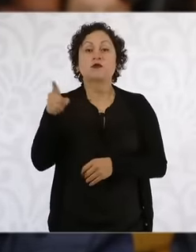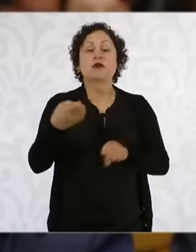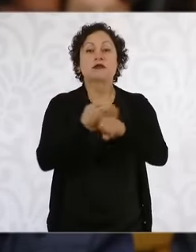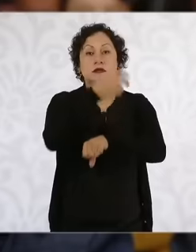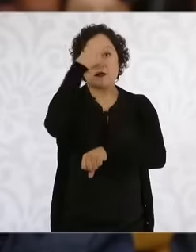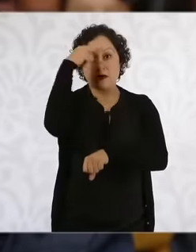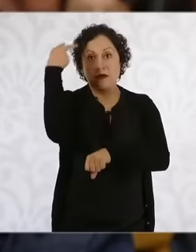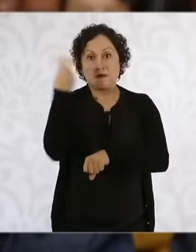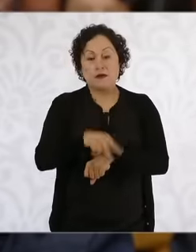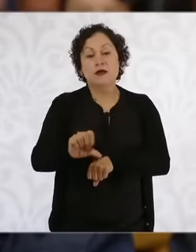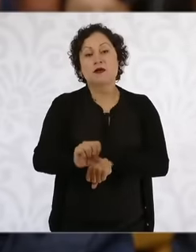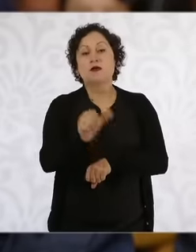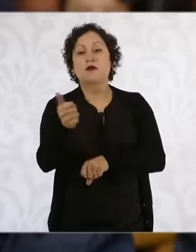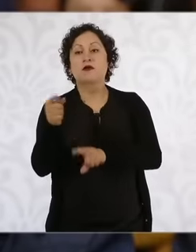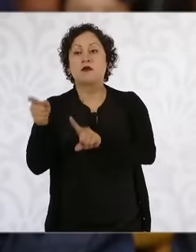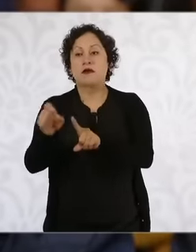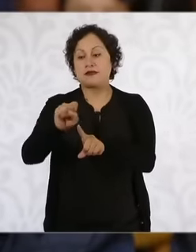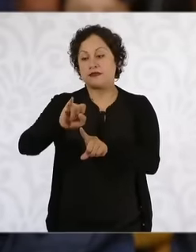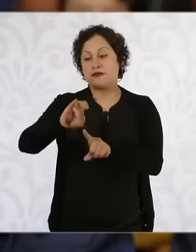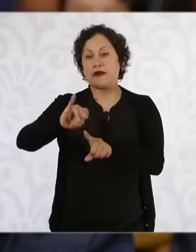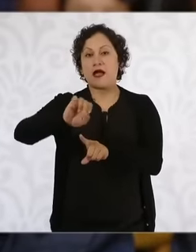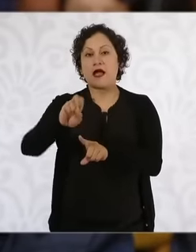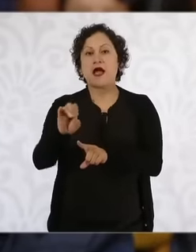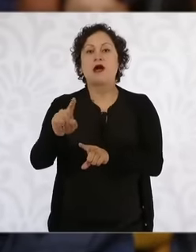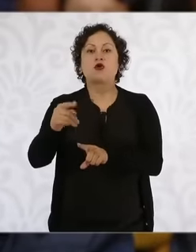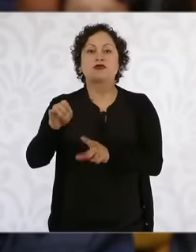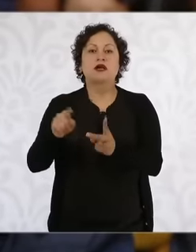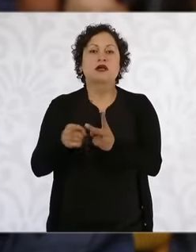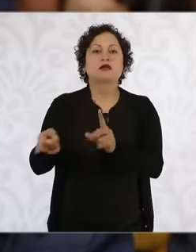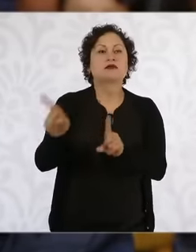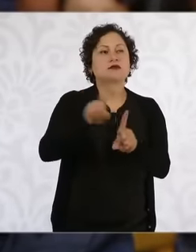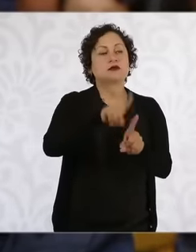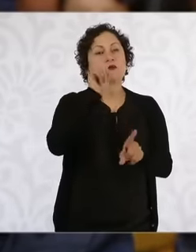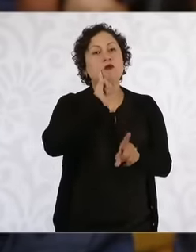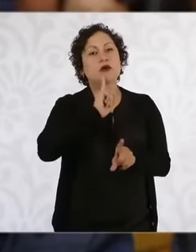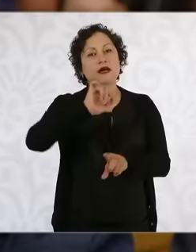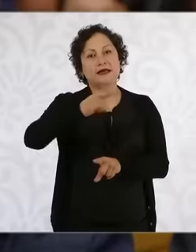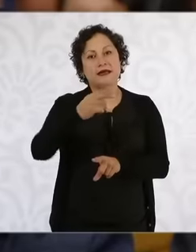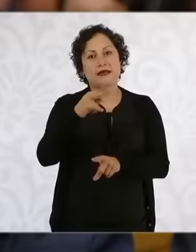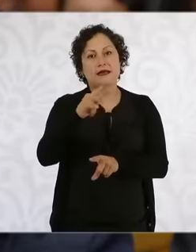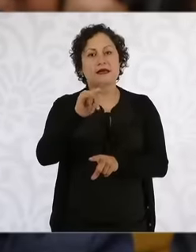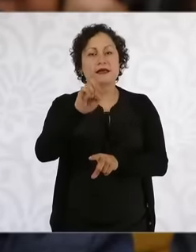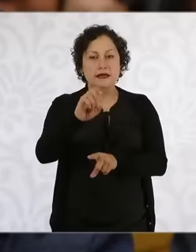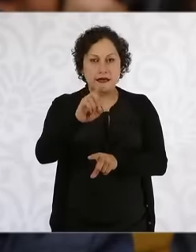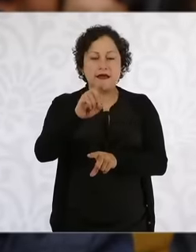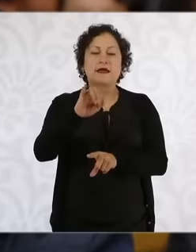marriage with Ingrid Bolaños in a lavish wedding for 500 people, which according to some media